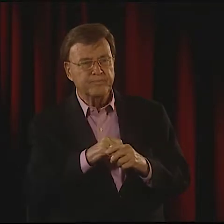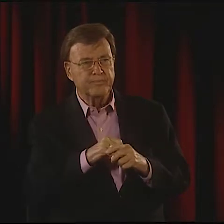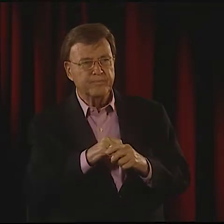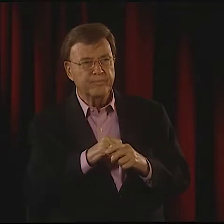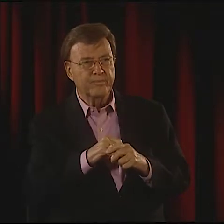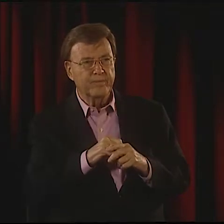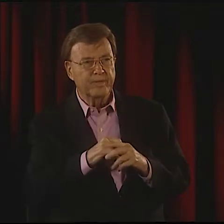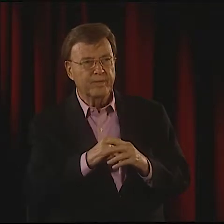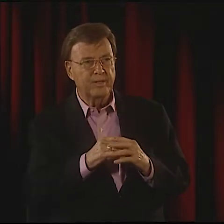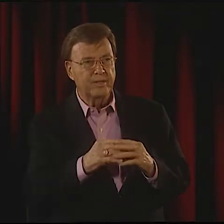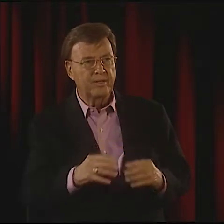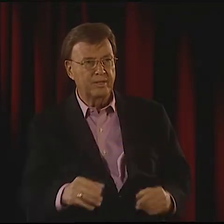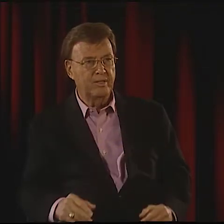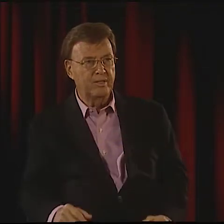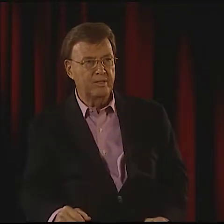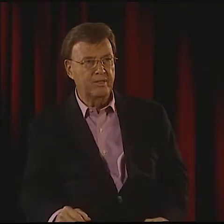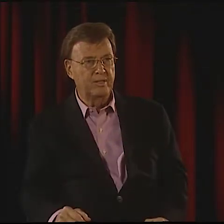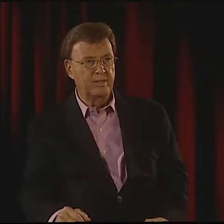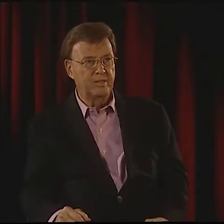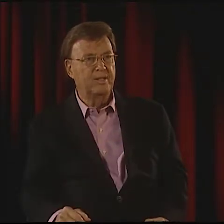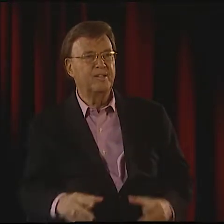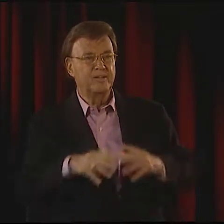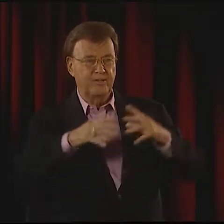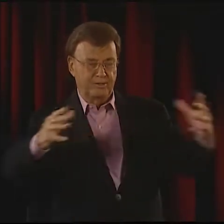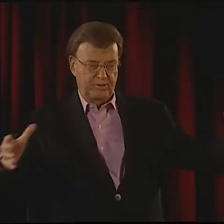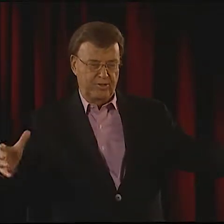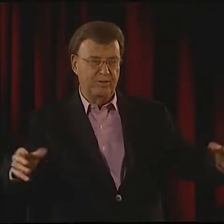UH, I'M NOT SURE IF I UNDERSTAND YOUR QUESTION.